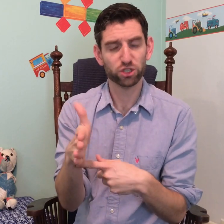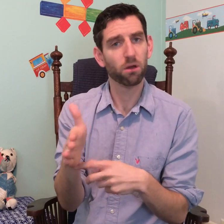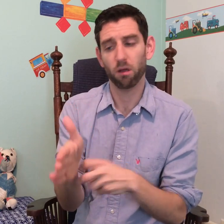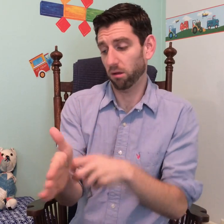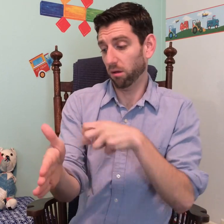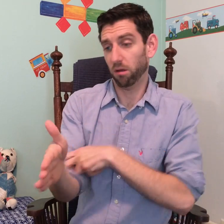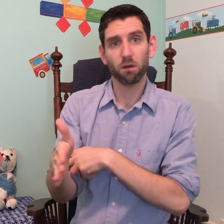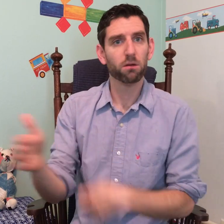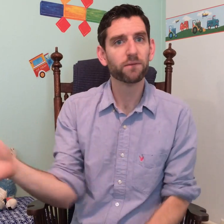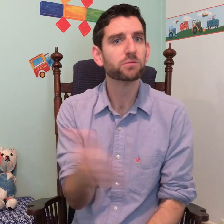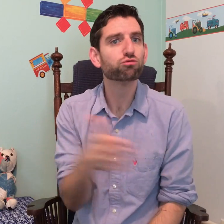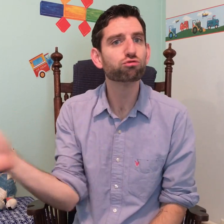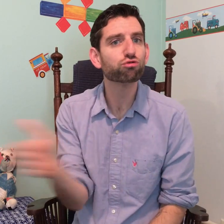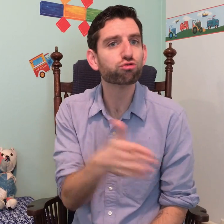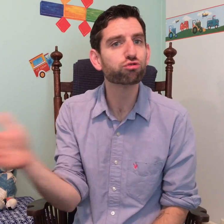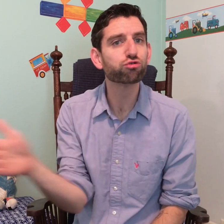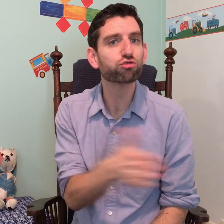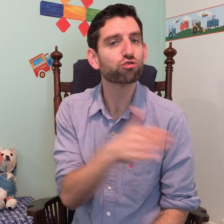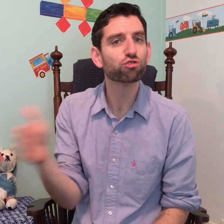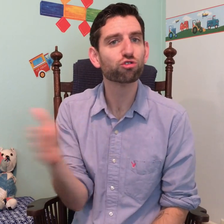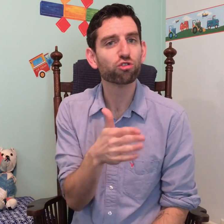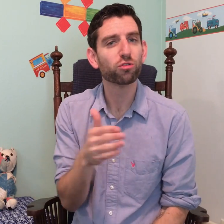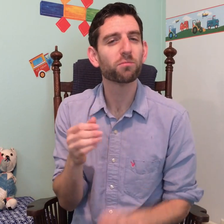will now use the elbow joint like this.